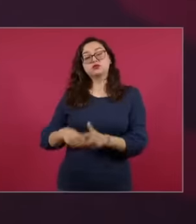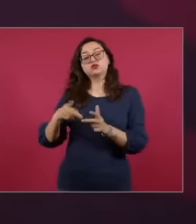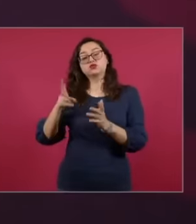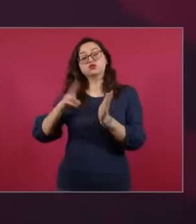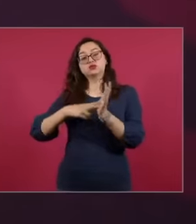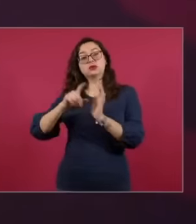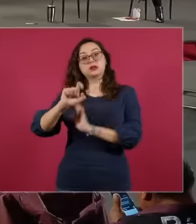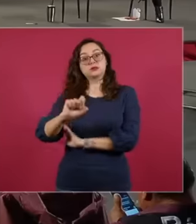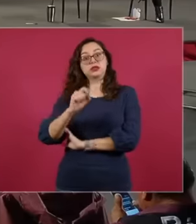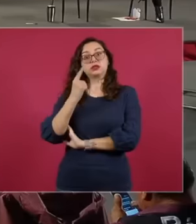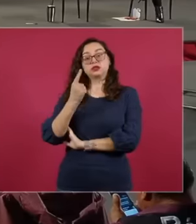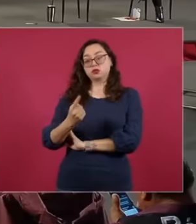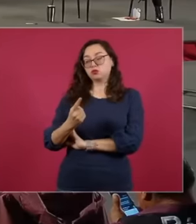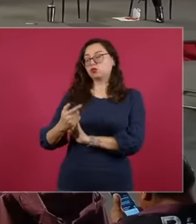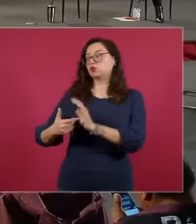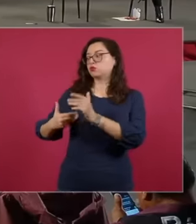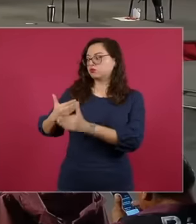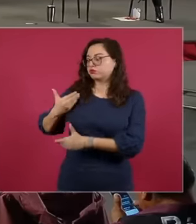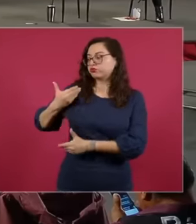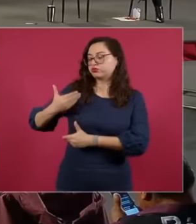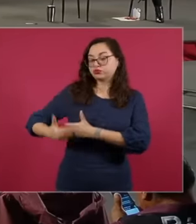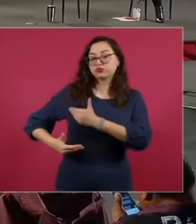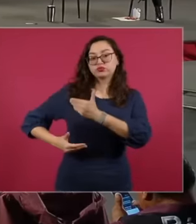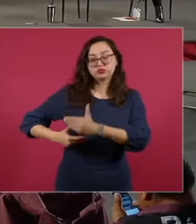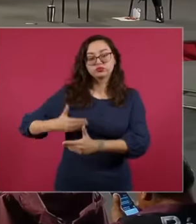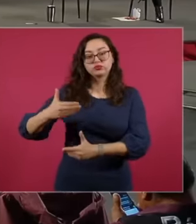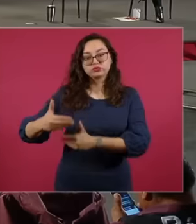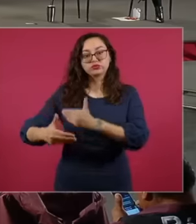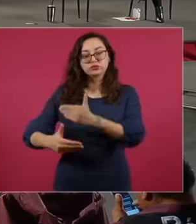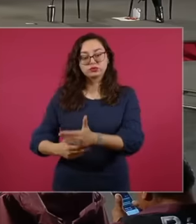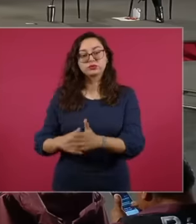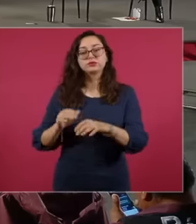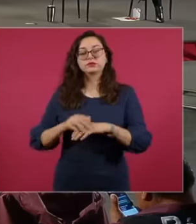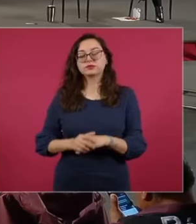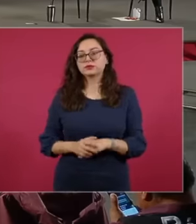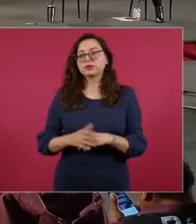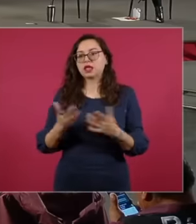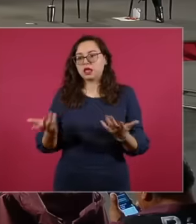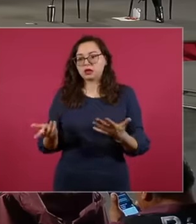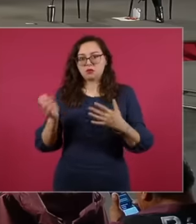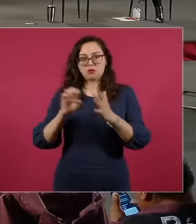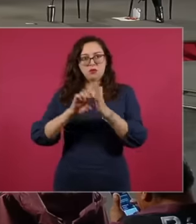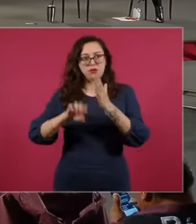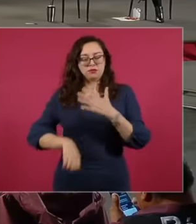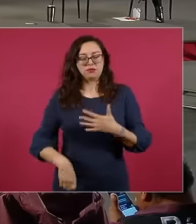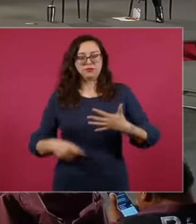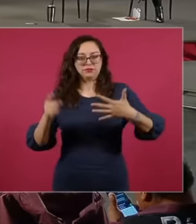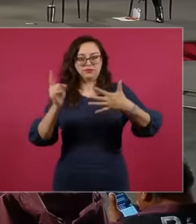advancing. We have the decent work axis in charge of the Ministry of Labor and its